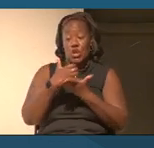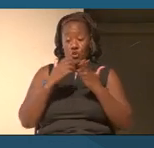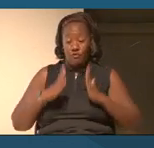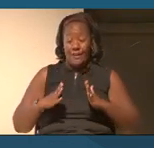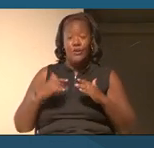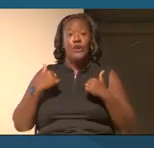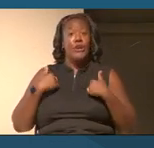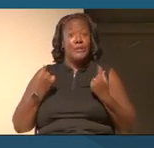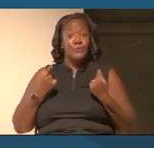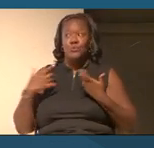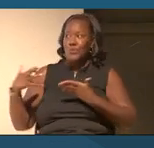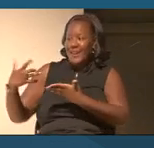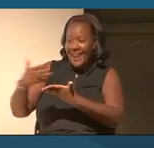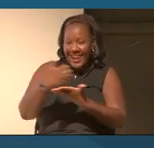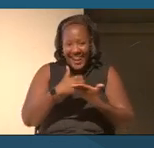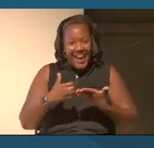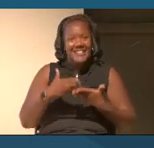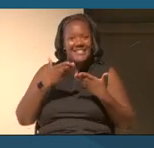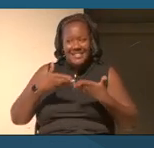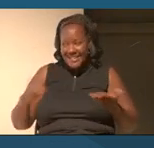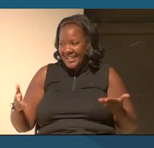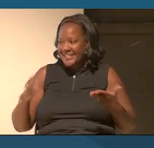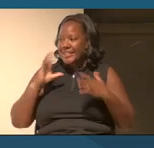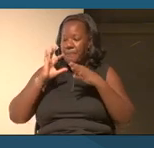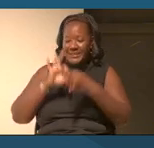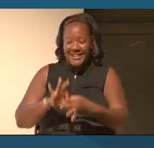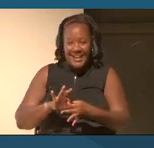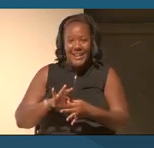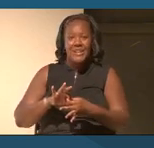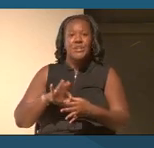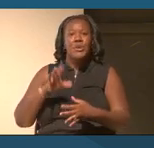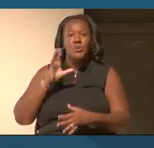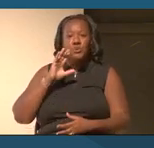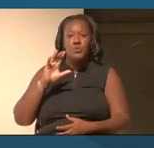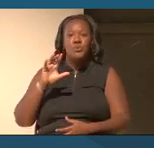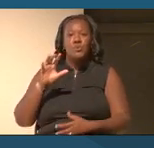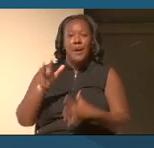to Asian Pacific American history. It's not a small task.